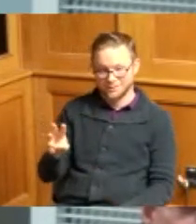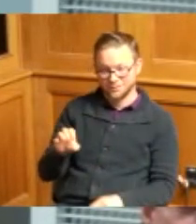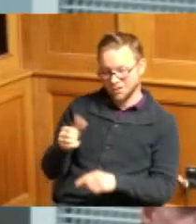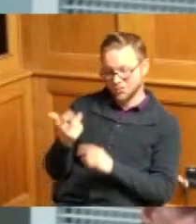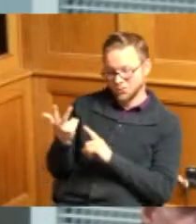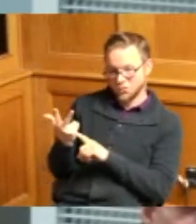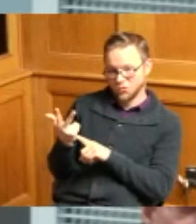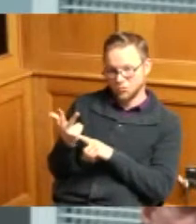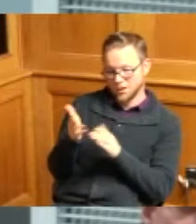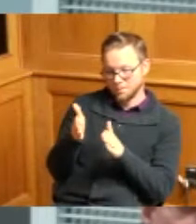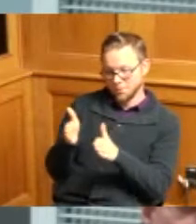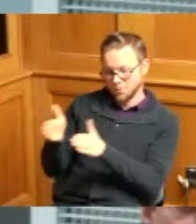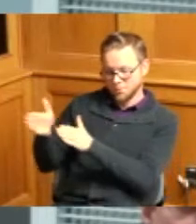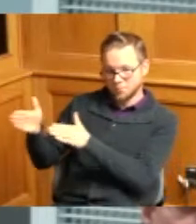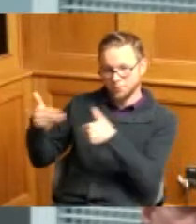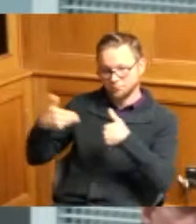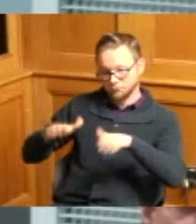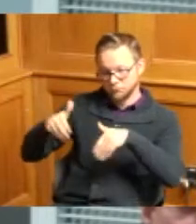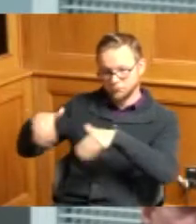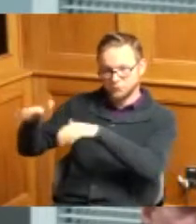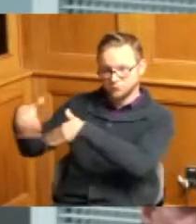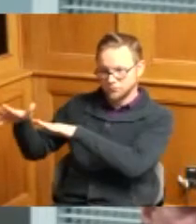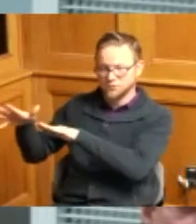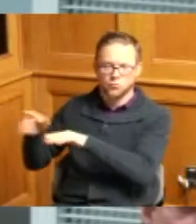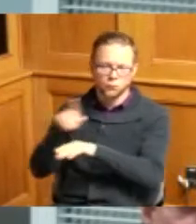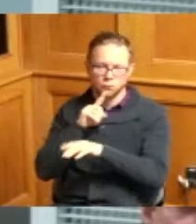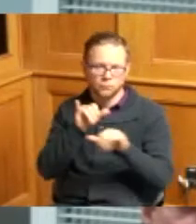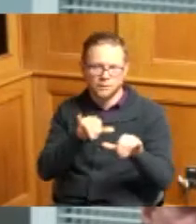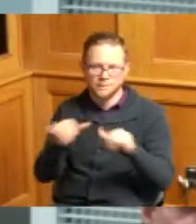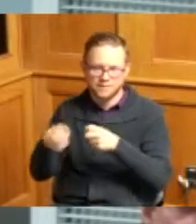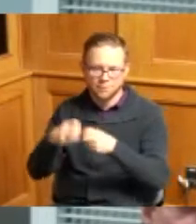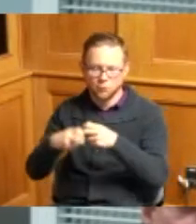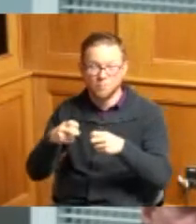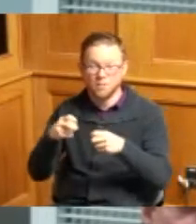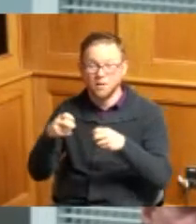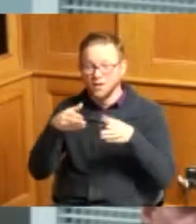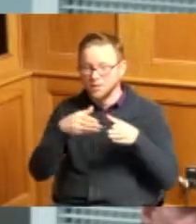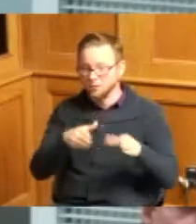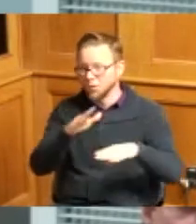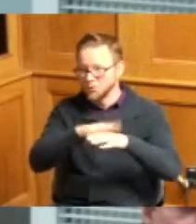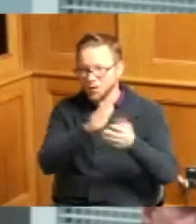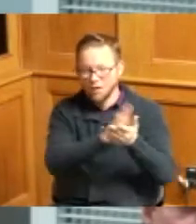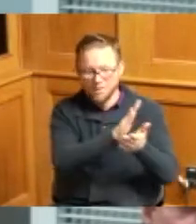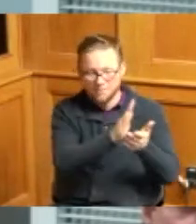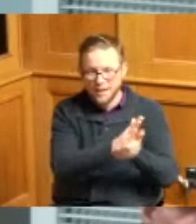roads were vacated they're the same issue paper roads never built on the same plat in the same